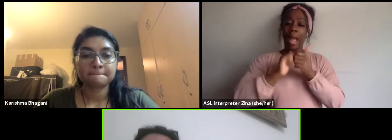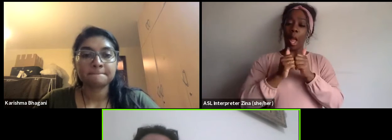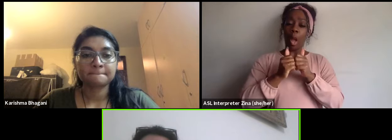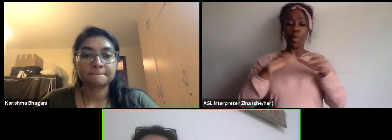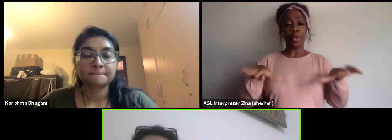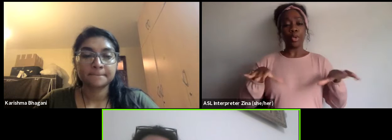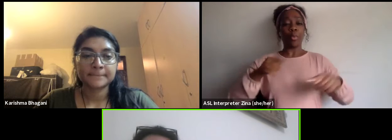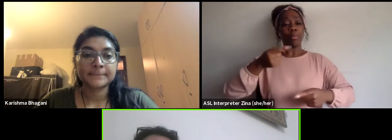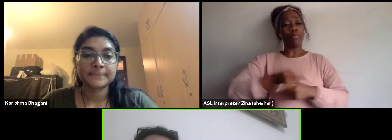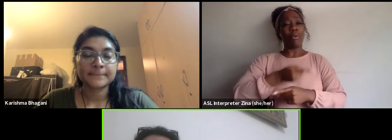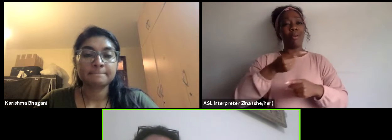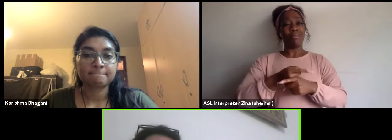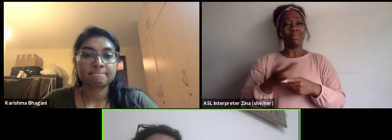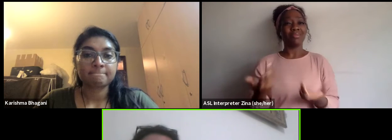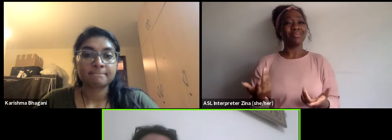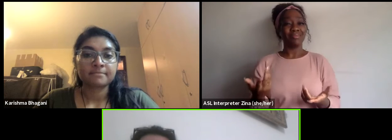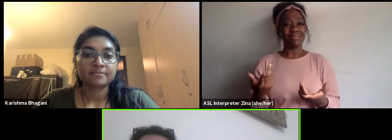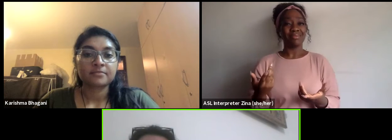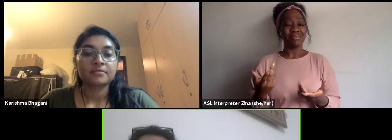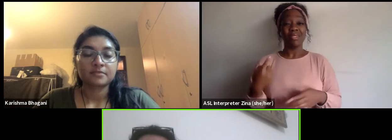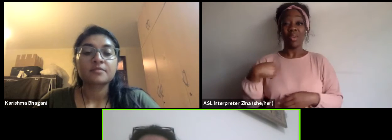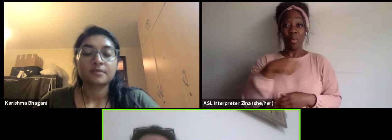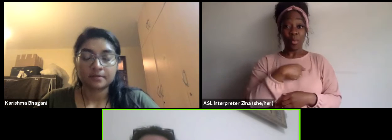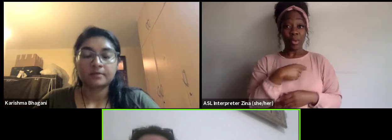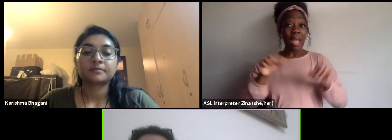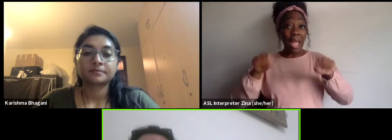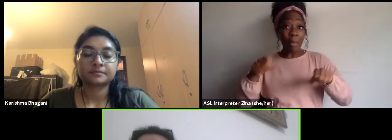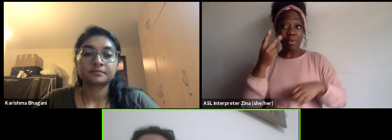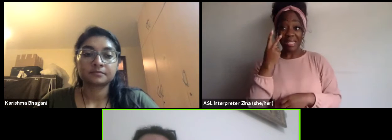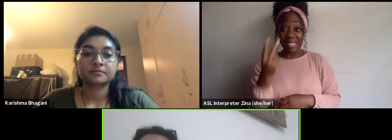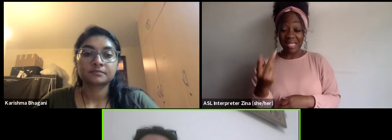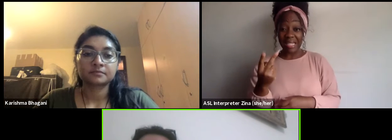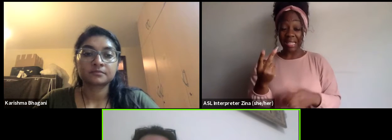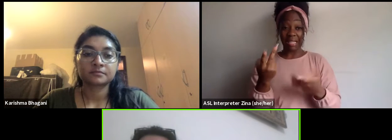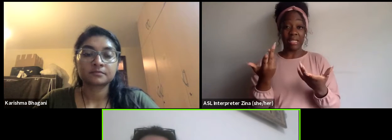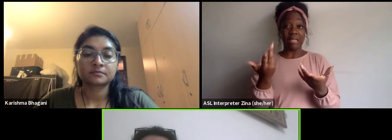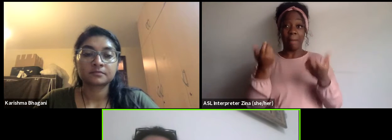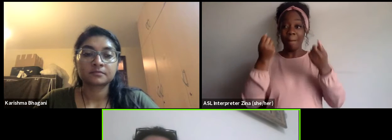to see that lots of big things are possible Egypt, I've seen a lot of...